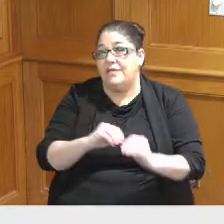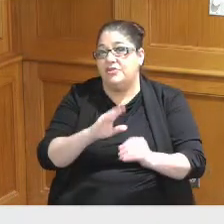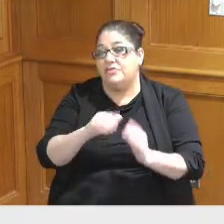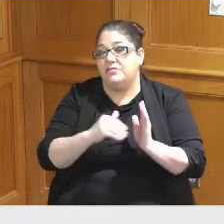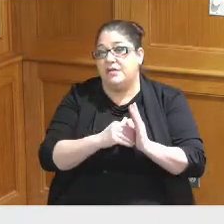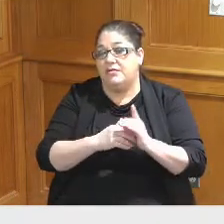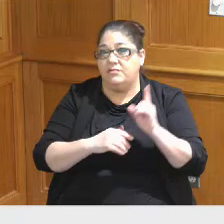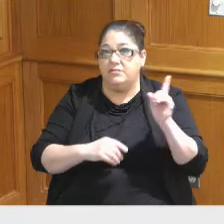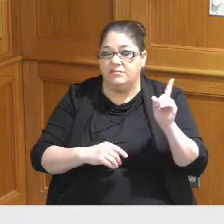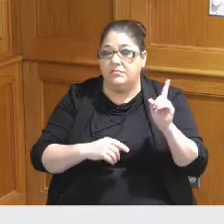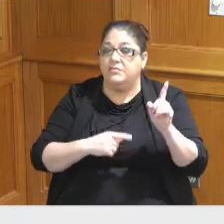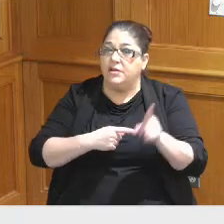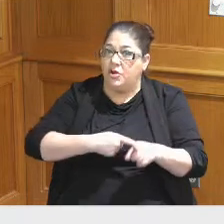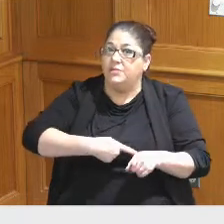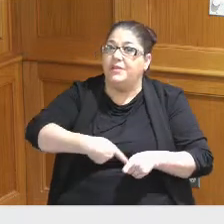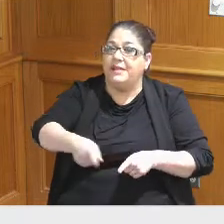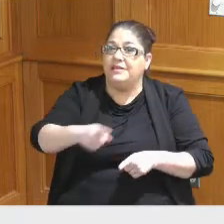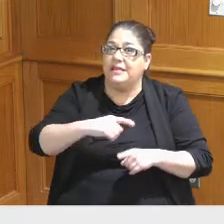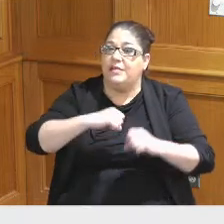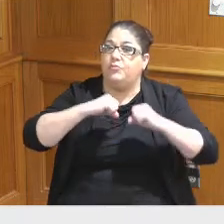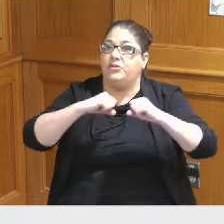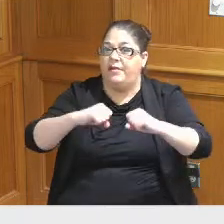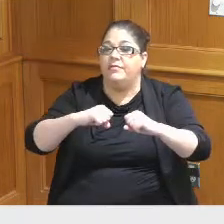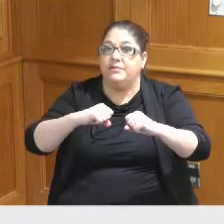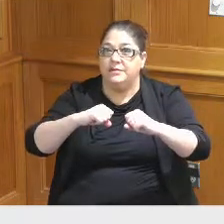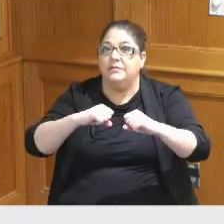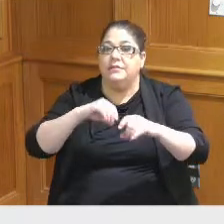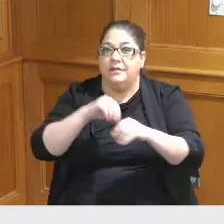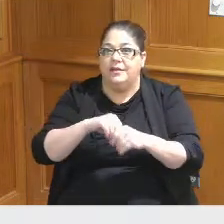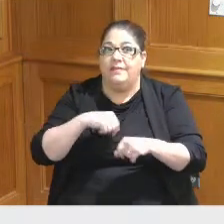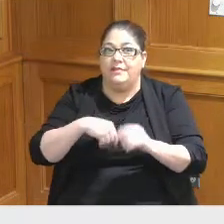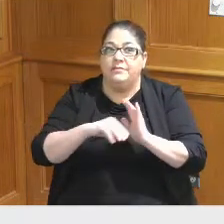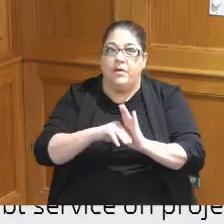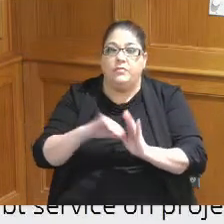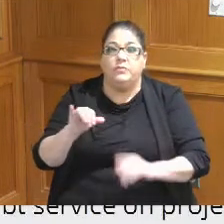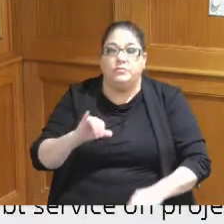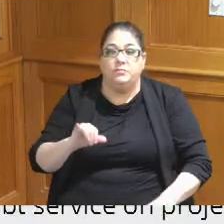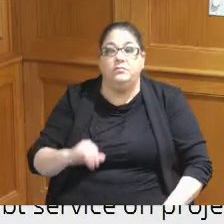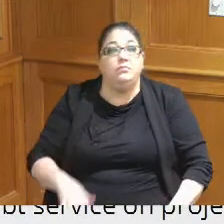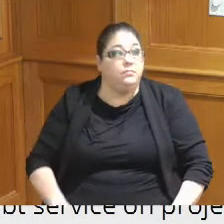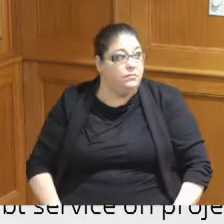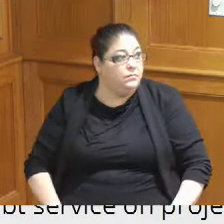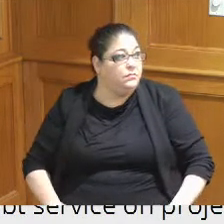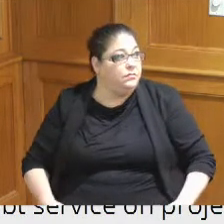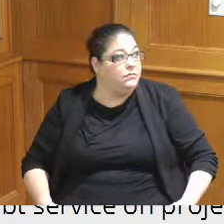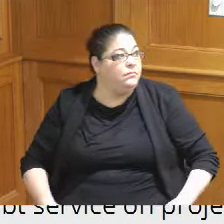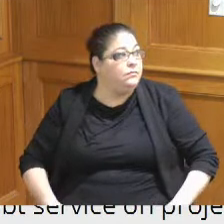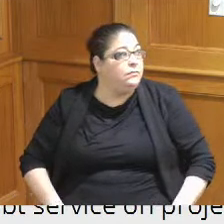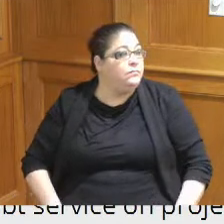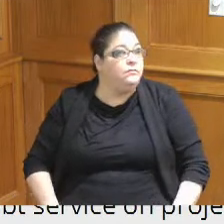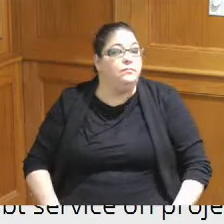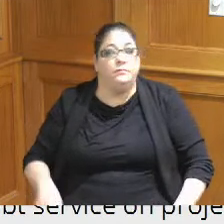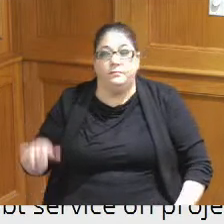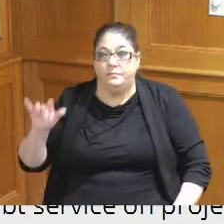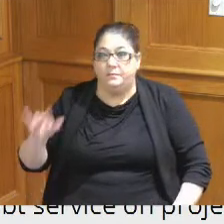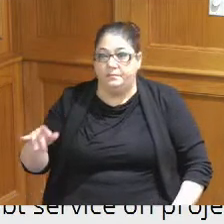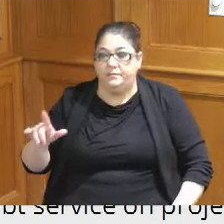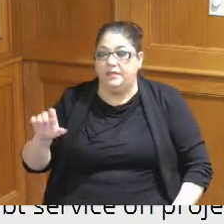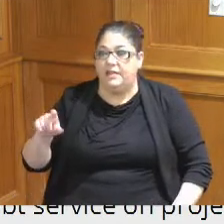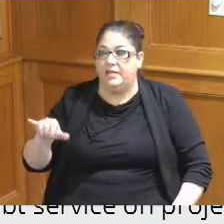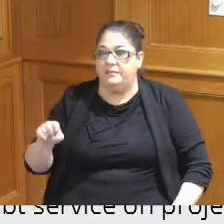are explicitly protected within this model Leslie so in terms of our the counties and